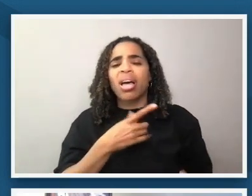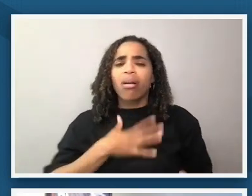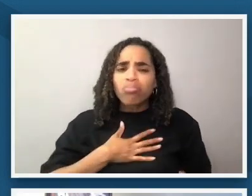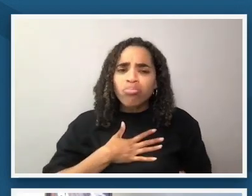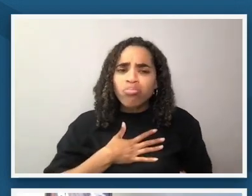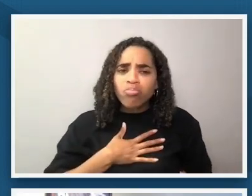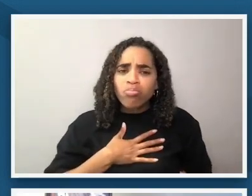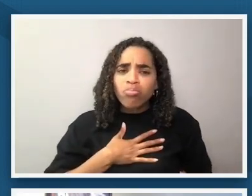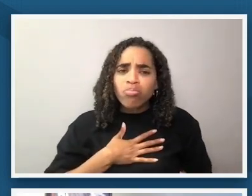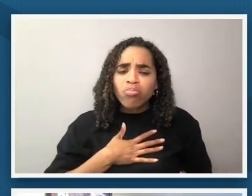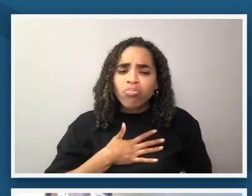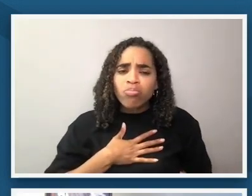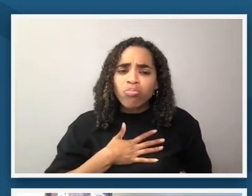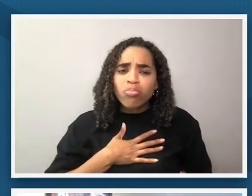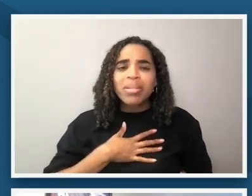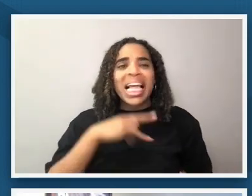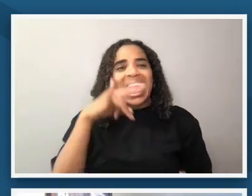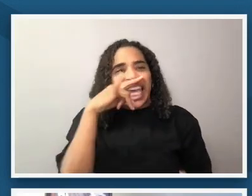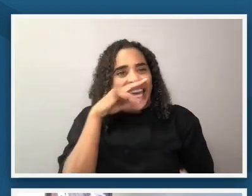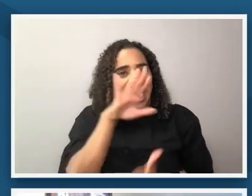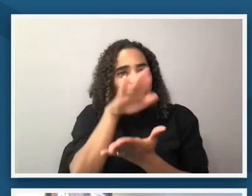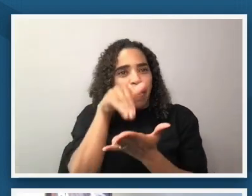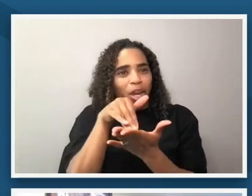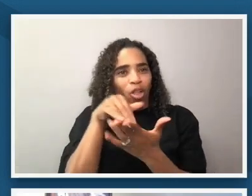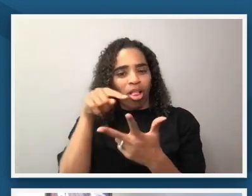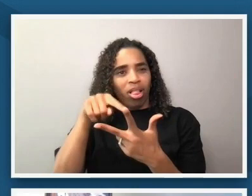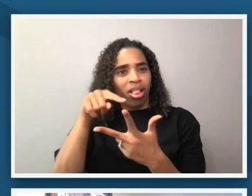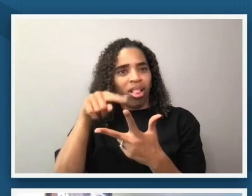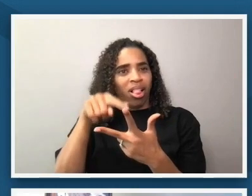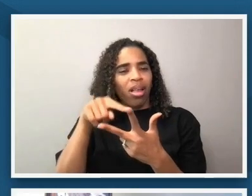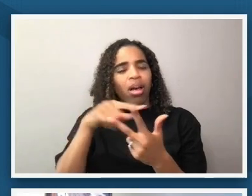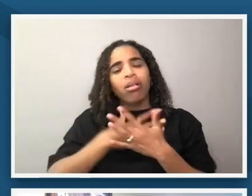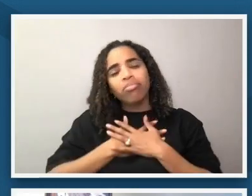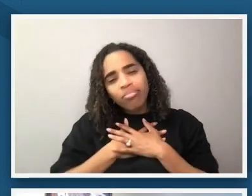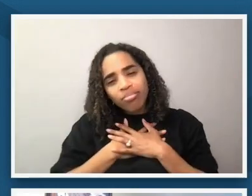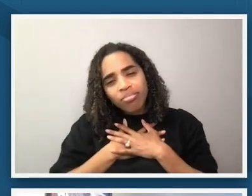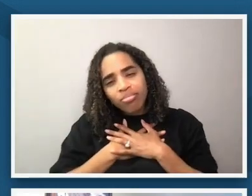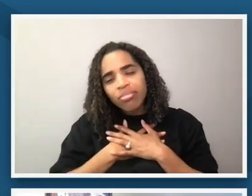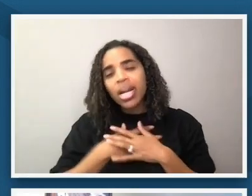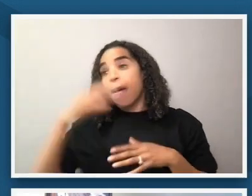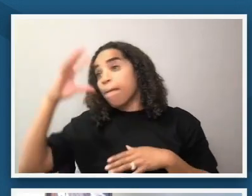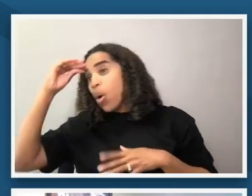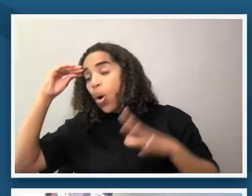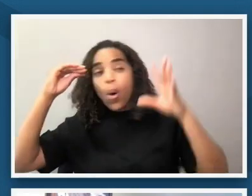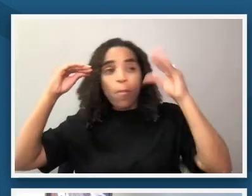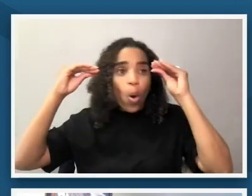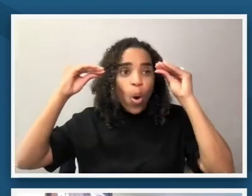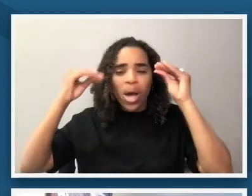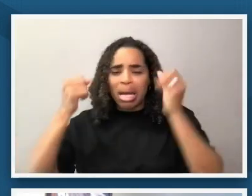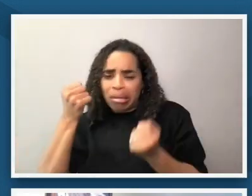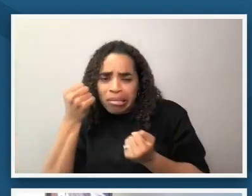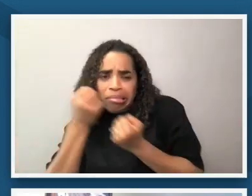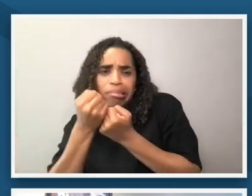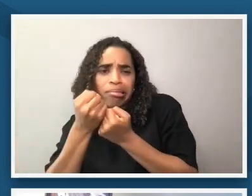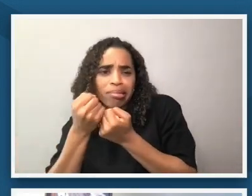child between the two men so there is that you know that really lovely